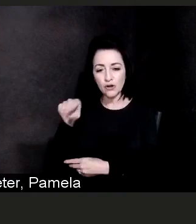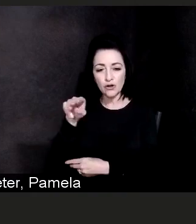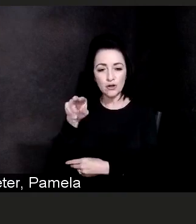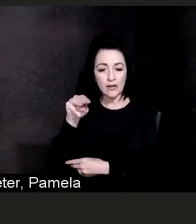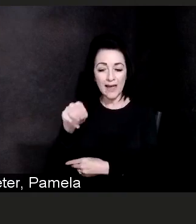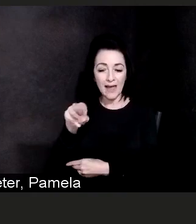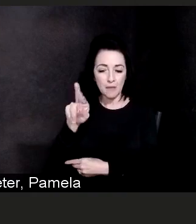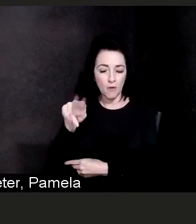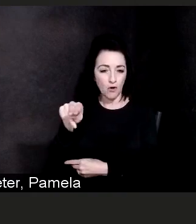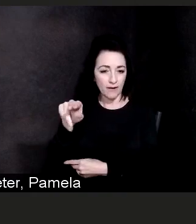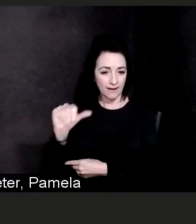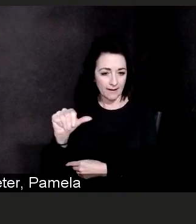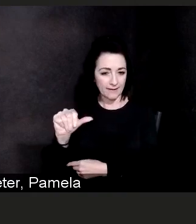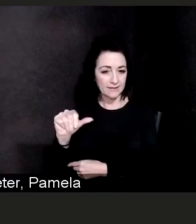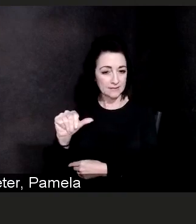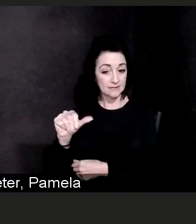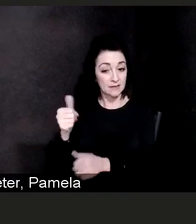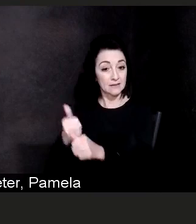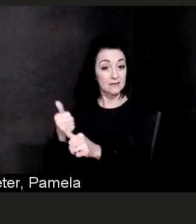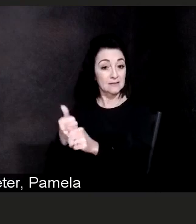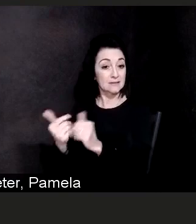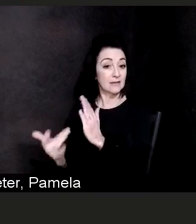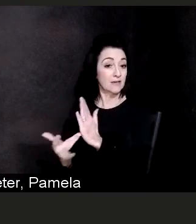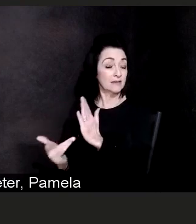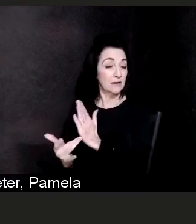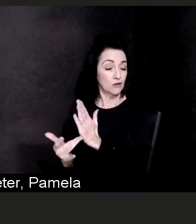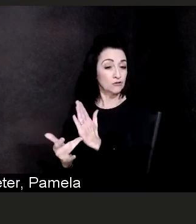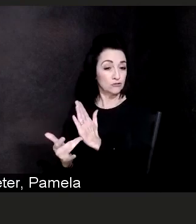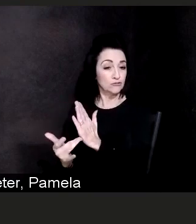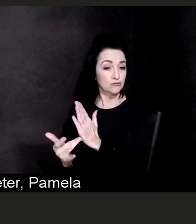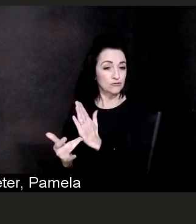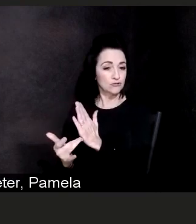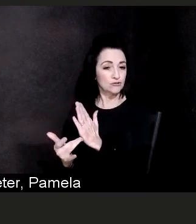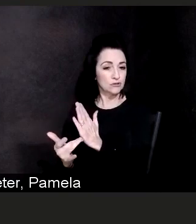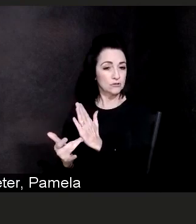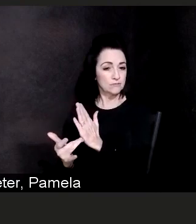as the technology to deliver us immunity